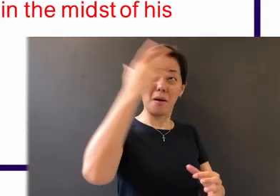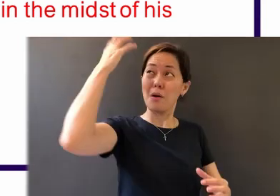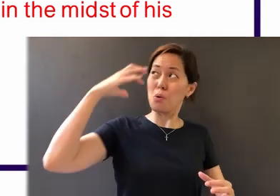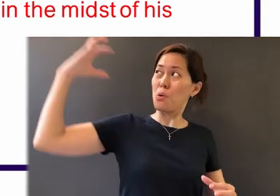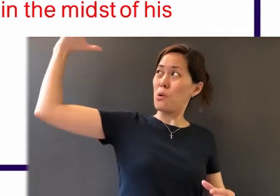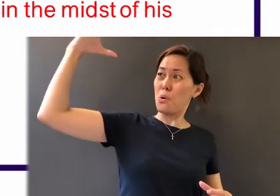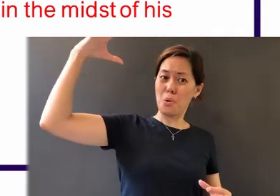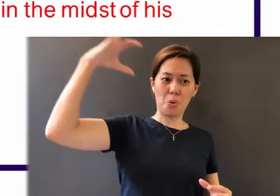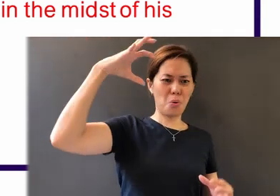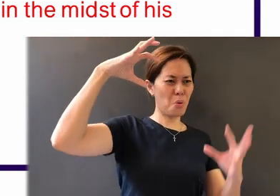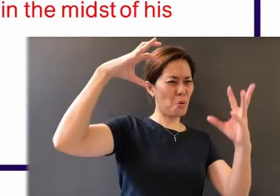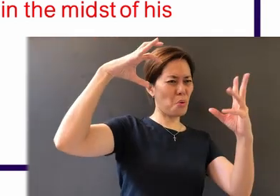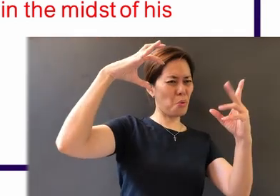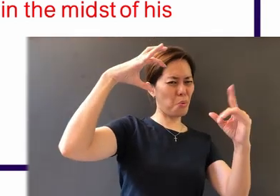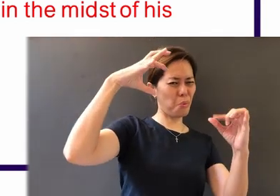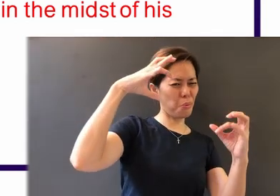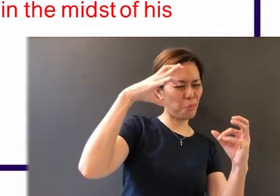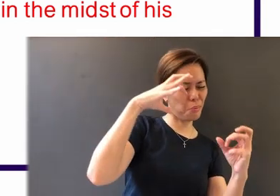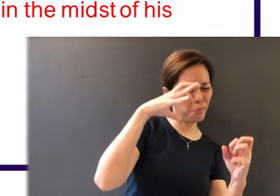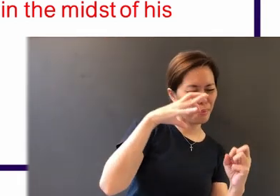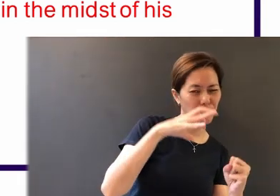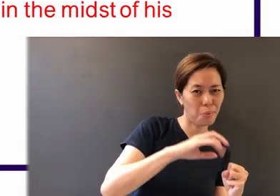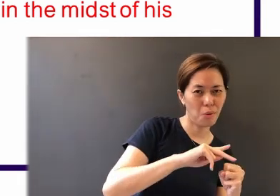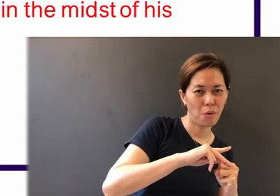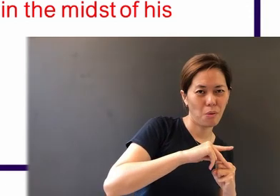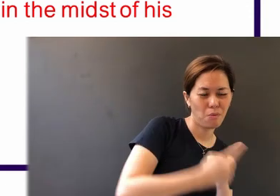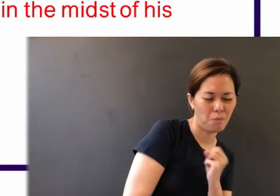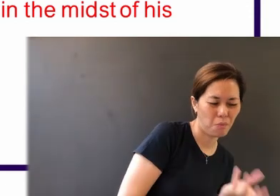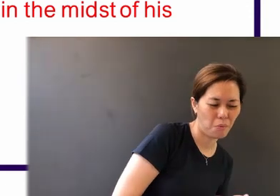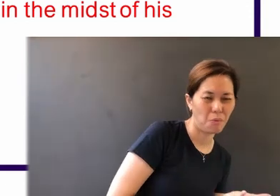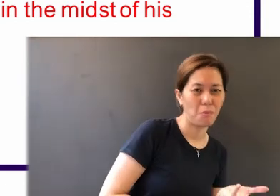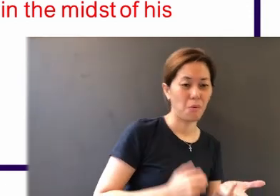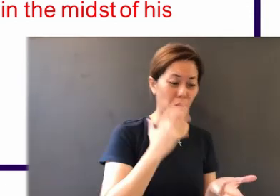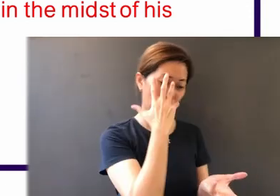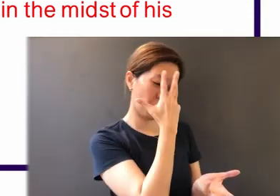grass; its flower falls, and its beauty